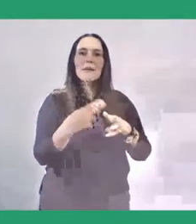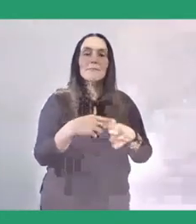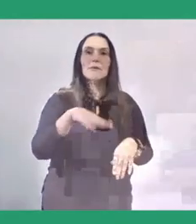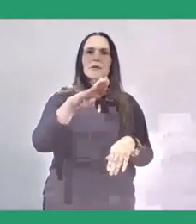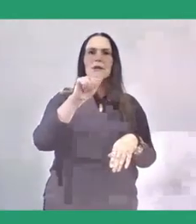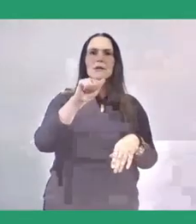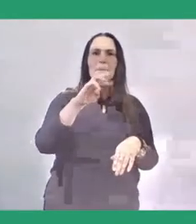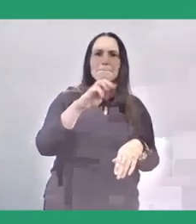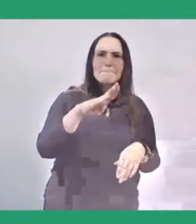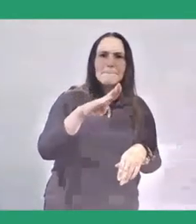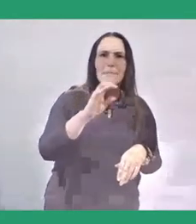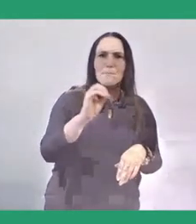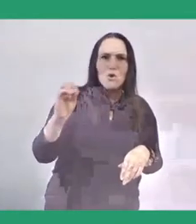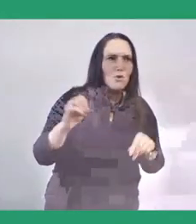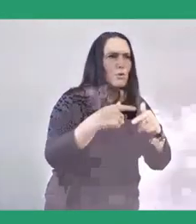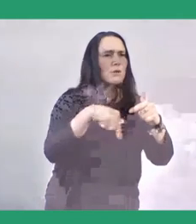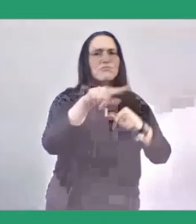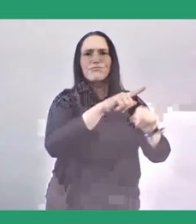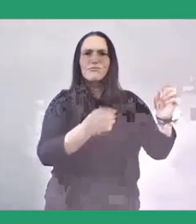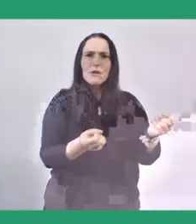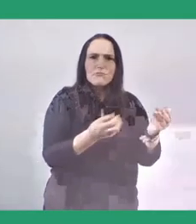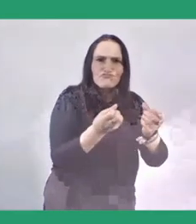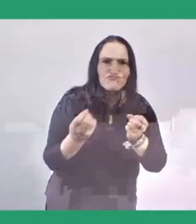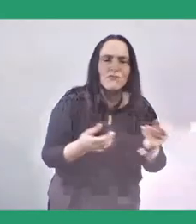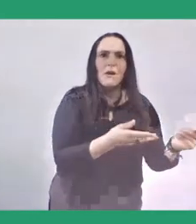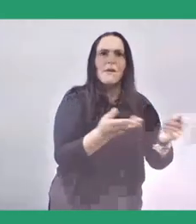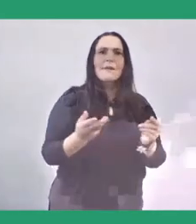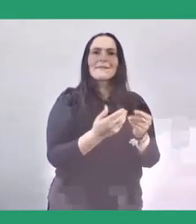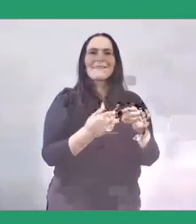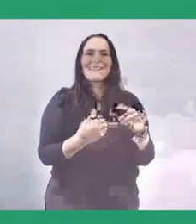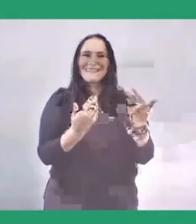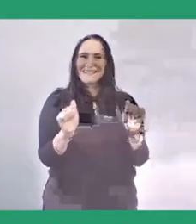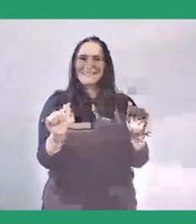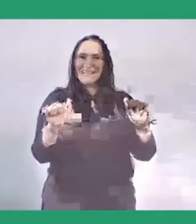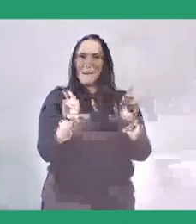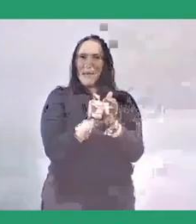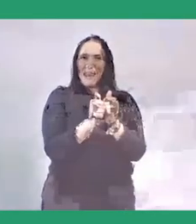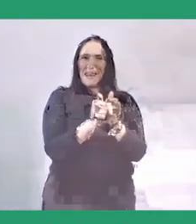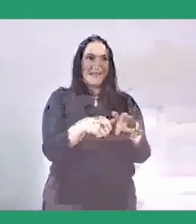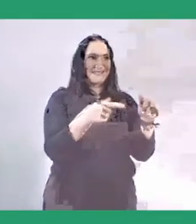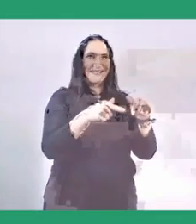The couple used their network to support the village activities and created an annual festival.